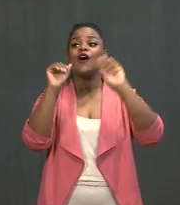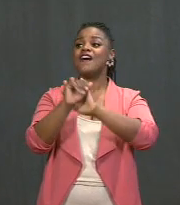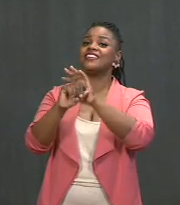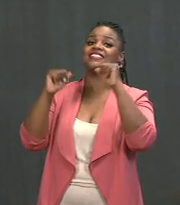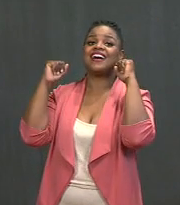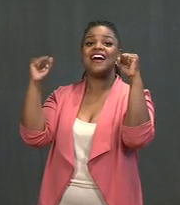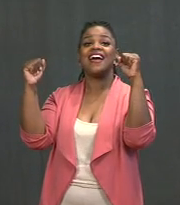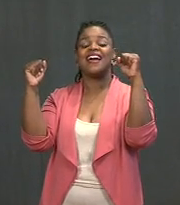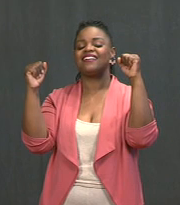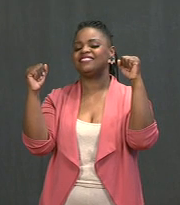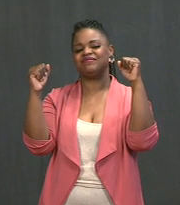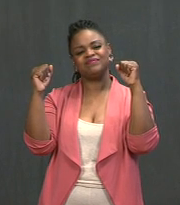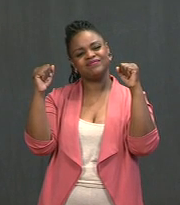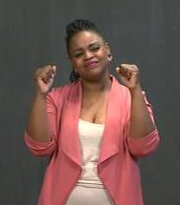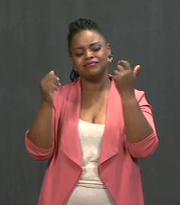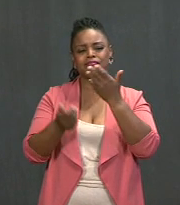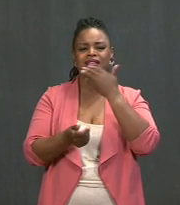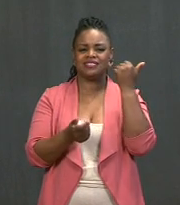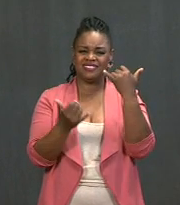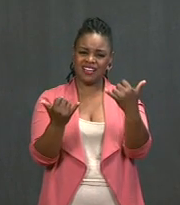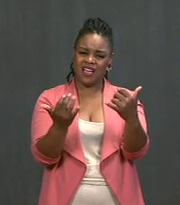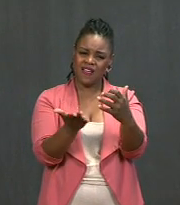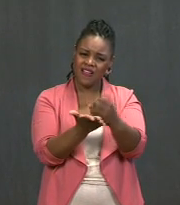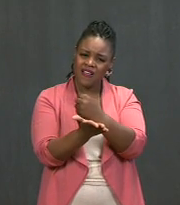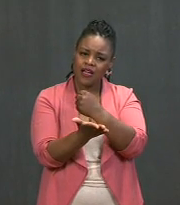do our duty, our jobs, taking care of one another.